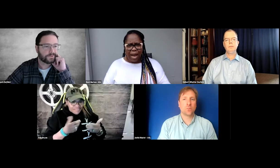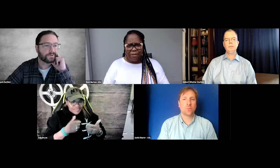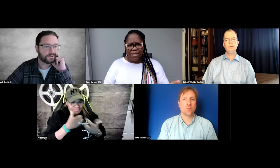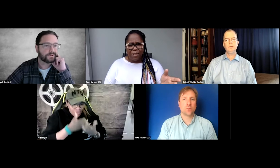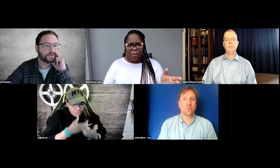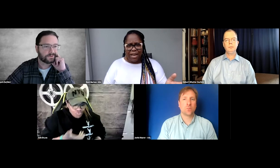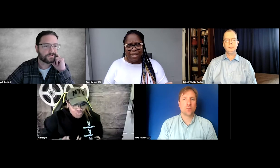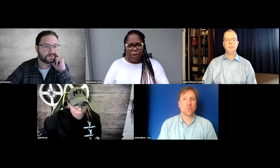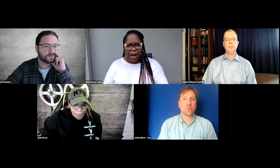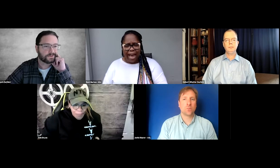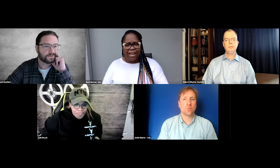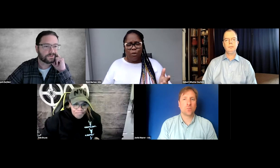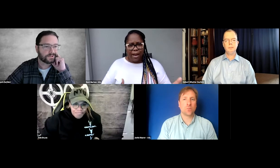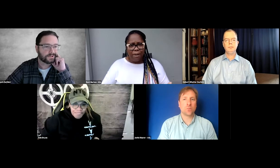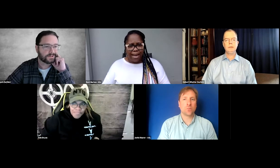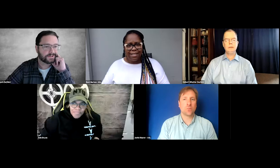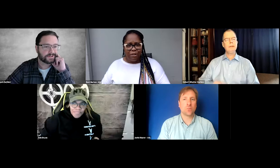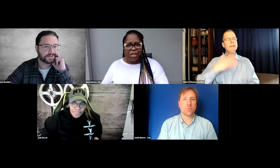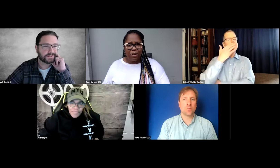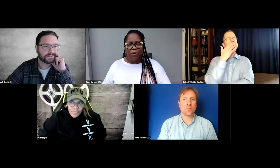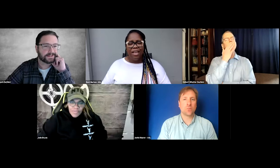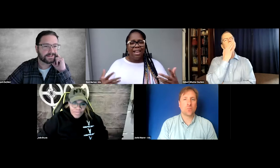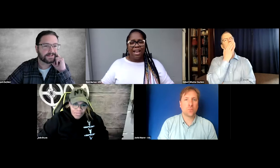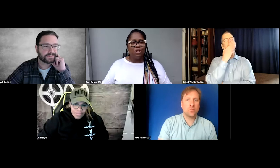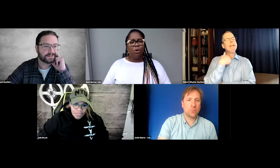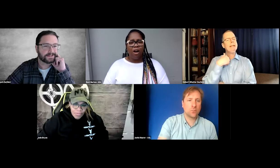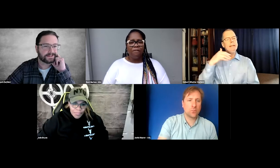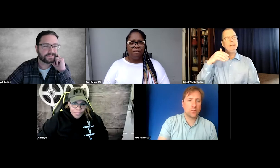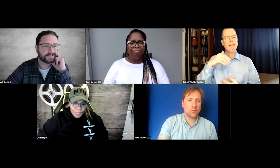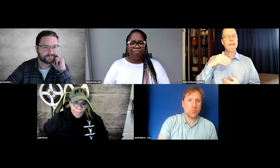What happened to the pace that we were at? You were at a pace and I was with you and now it's thrown off.